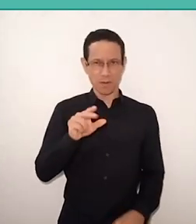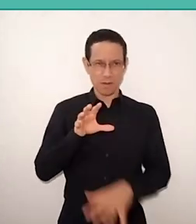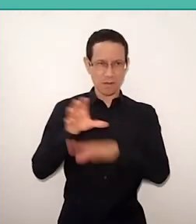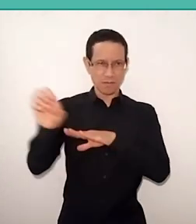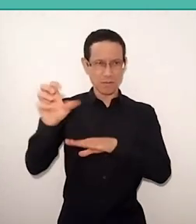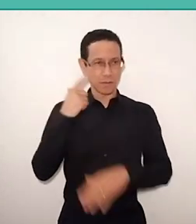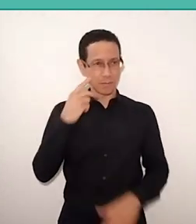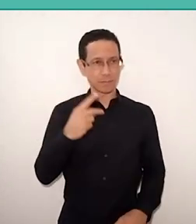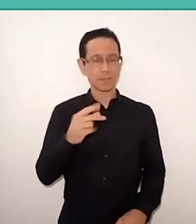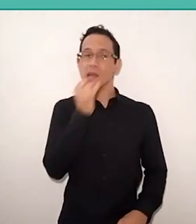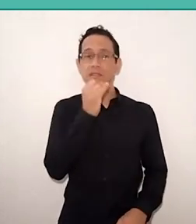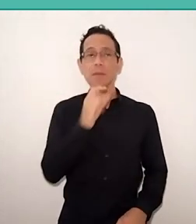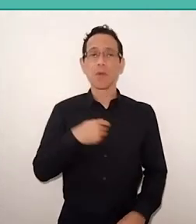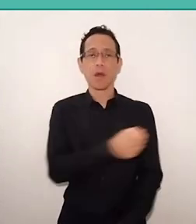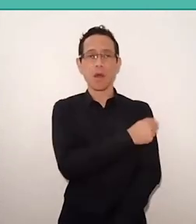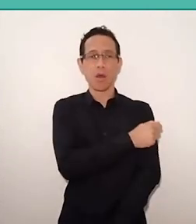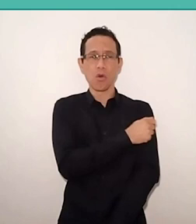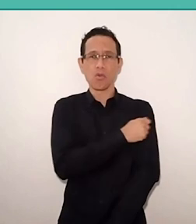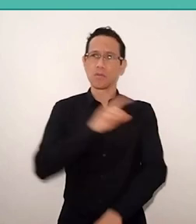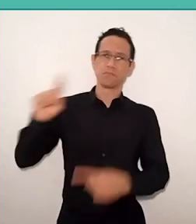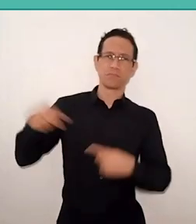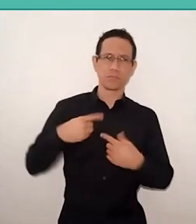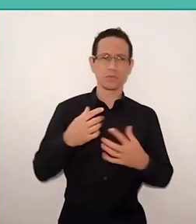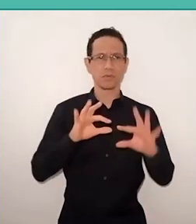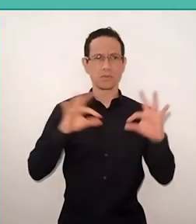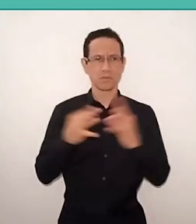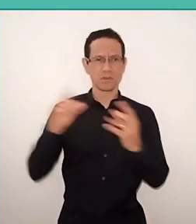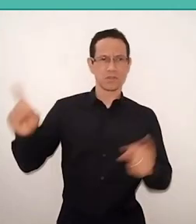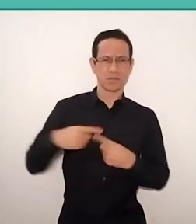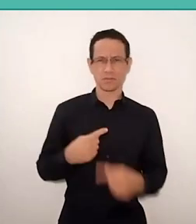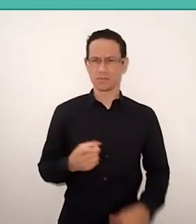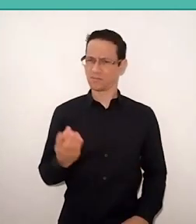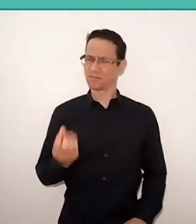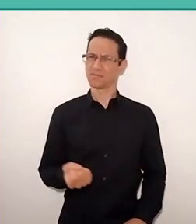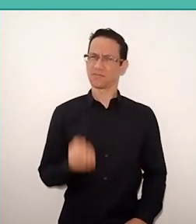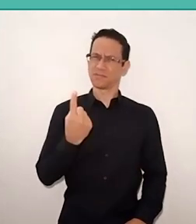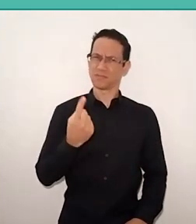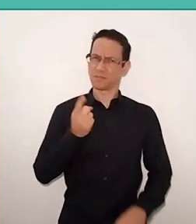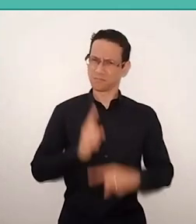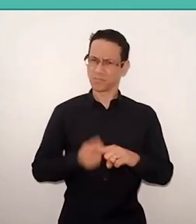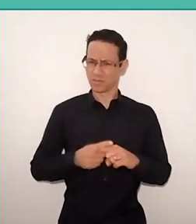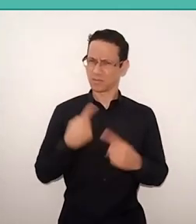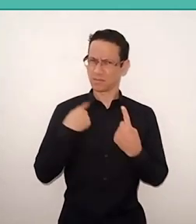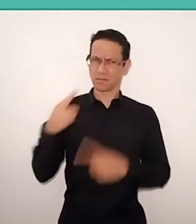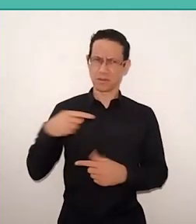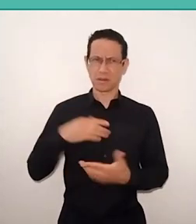our first reaction is consider: “how ungrateful, what an ungrateful person because I did nothing for her, I only did good”.